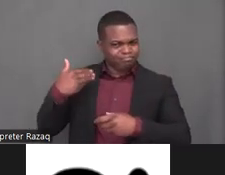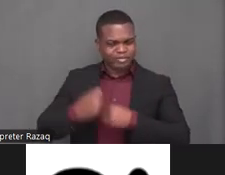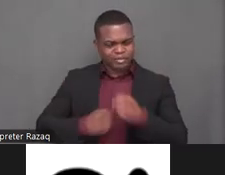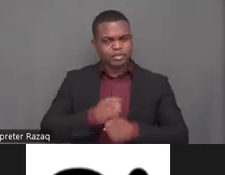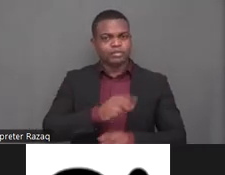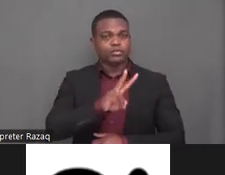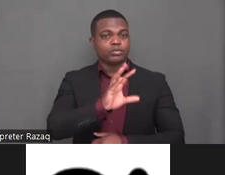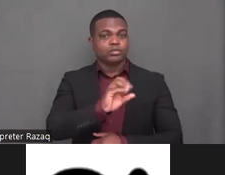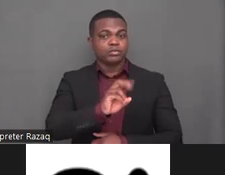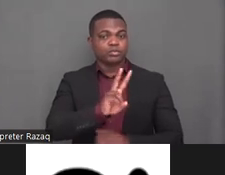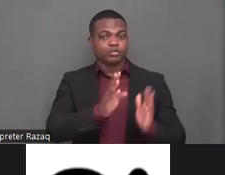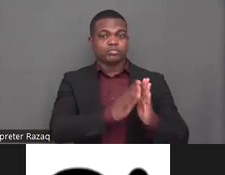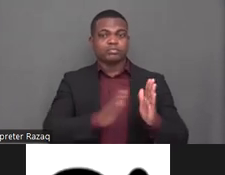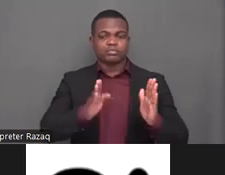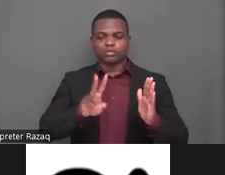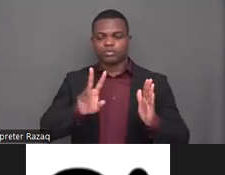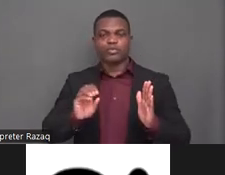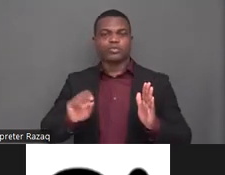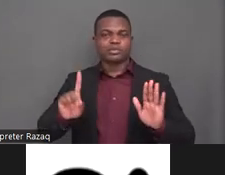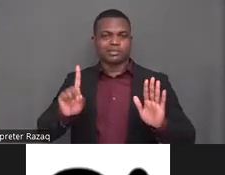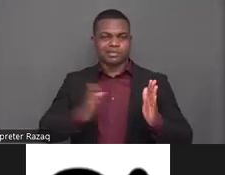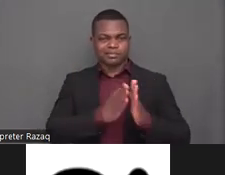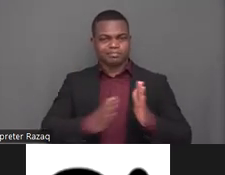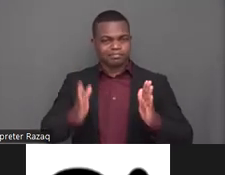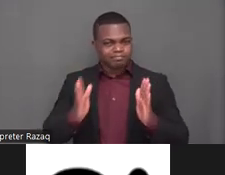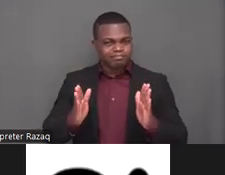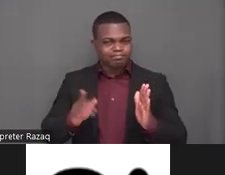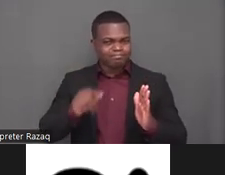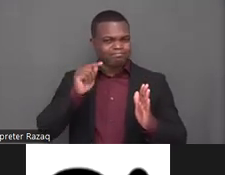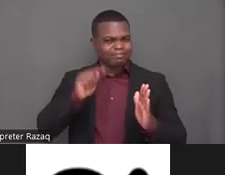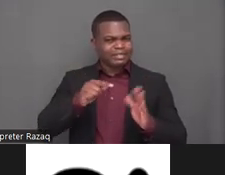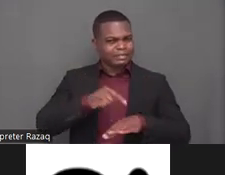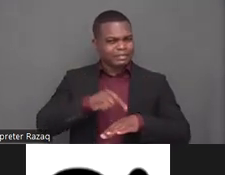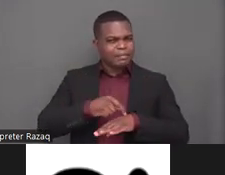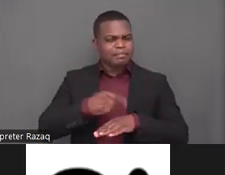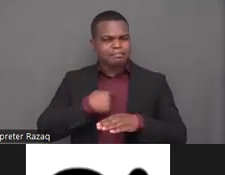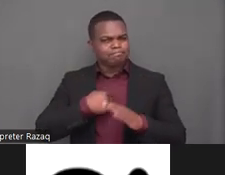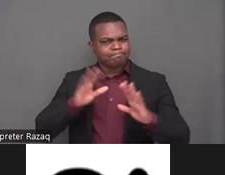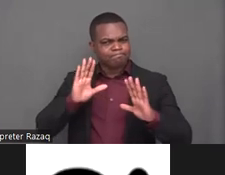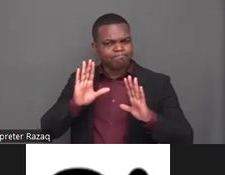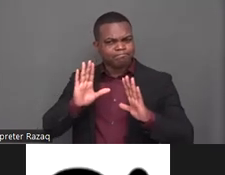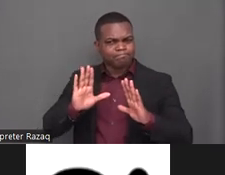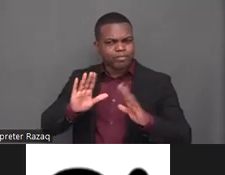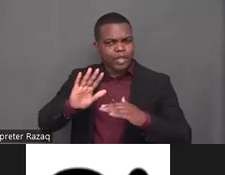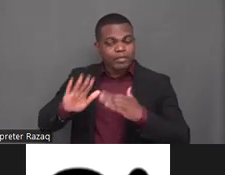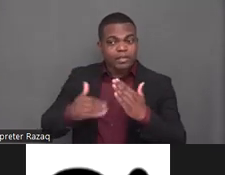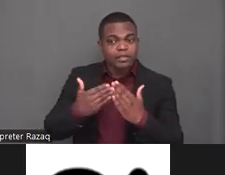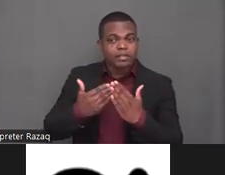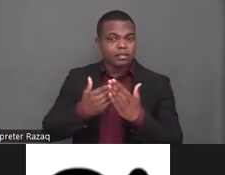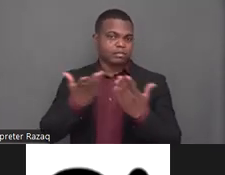everything that was going to be needed to abolish the system of forced coerced psychiatric